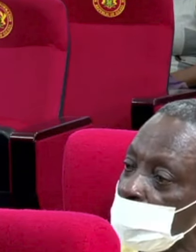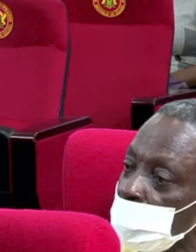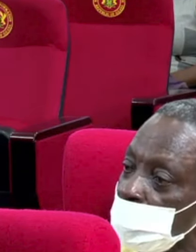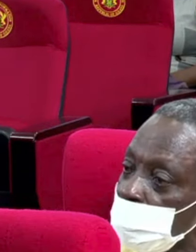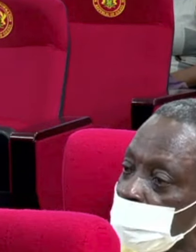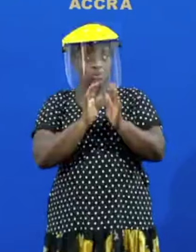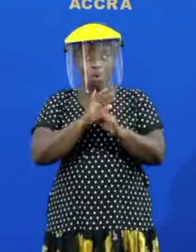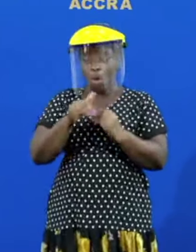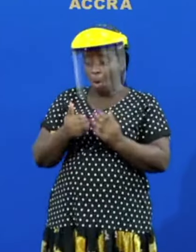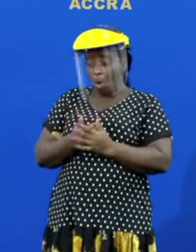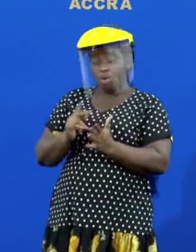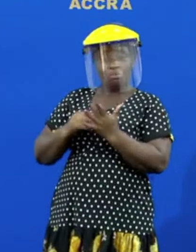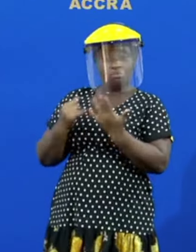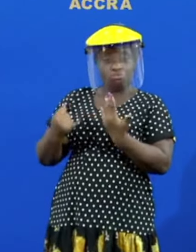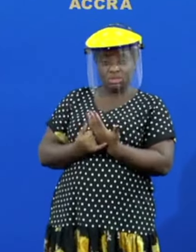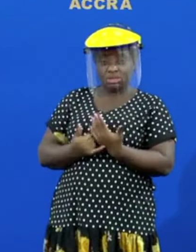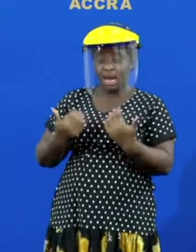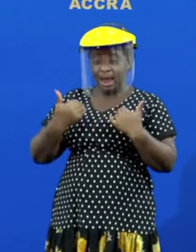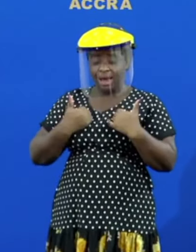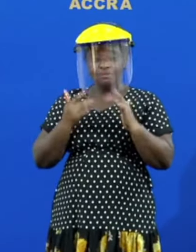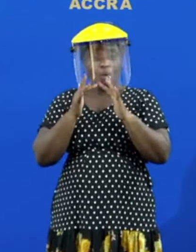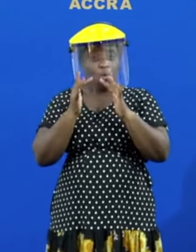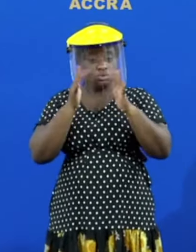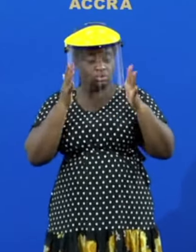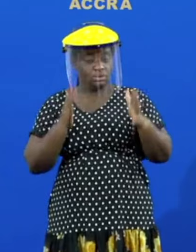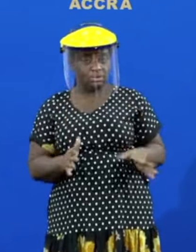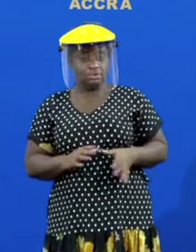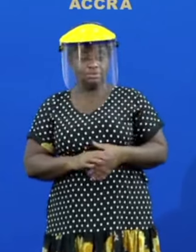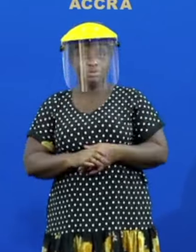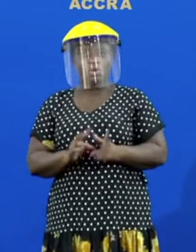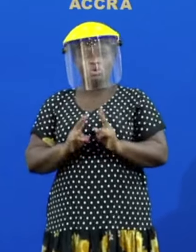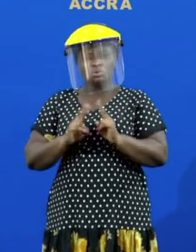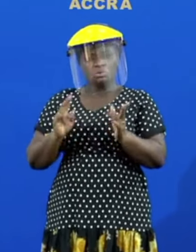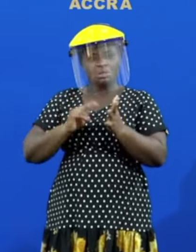of these projects they are what you call project consultants so the project itself the master